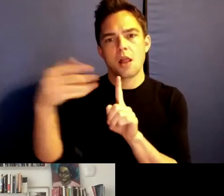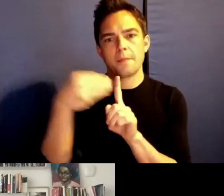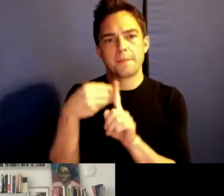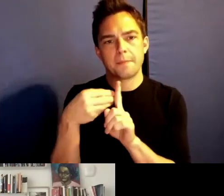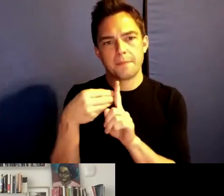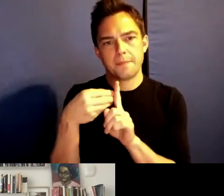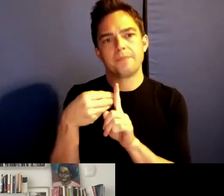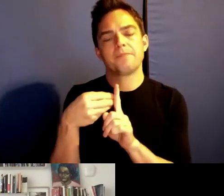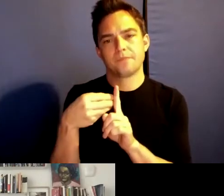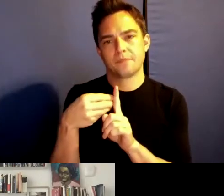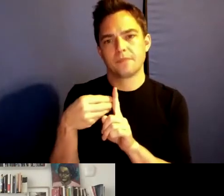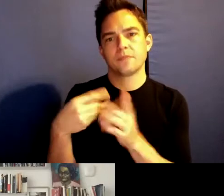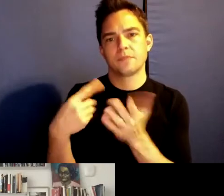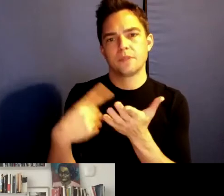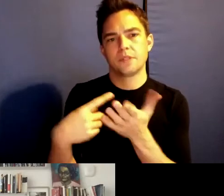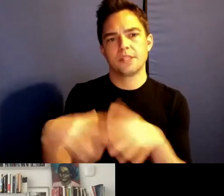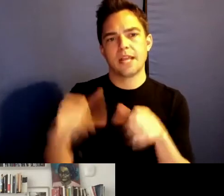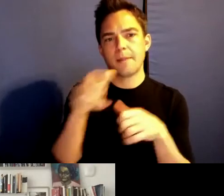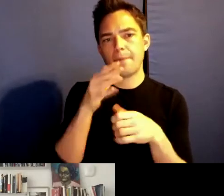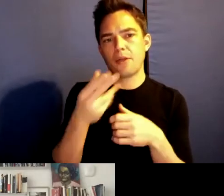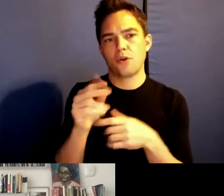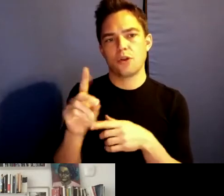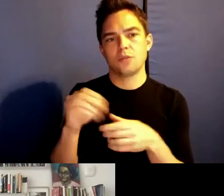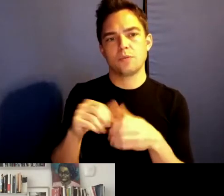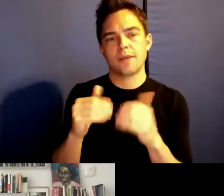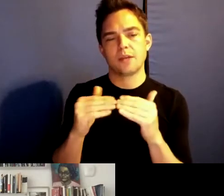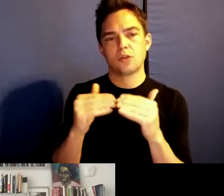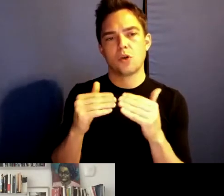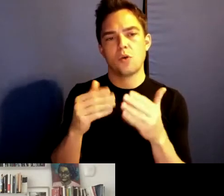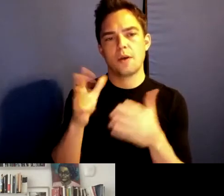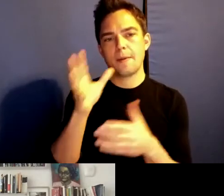book through conversations with Michael parent and Ethan.